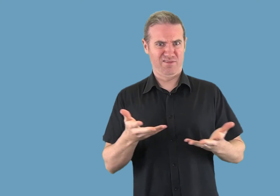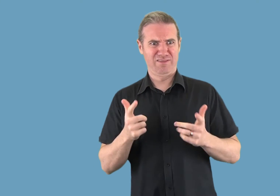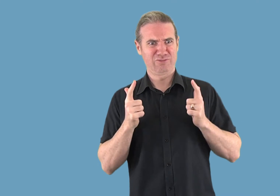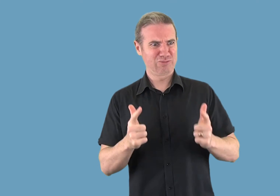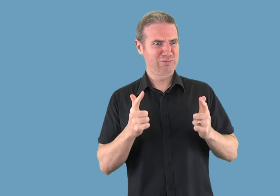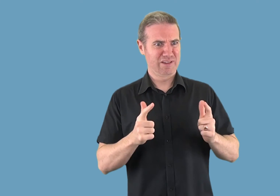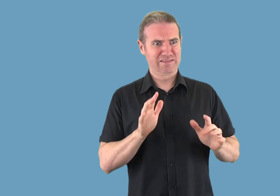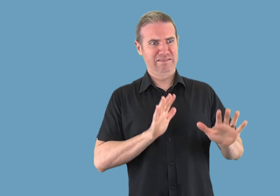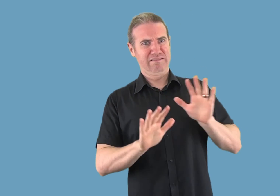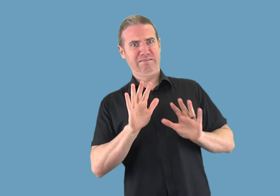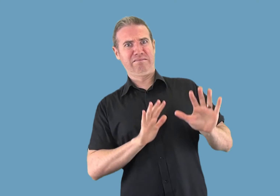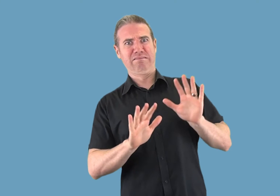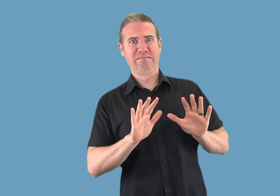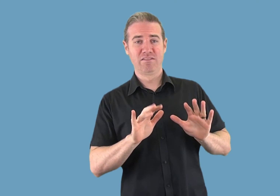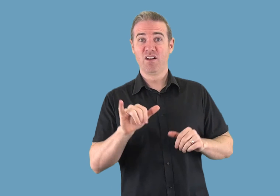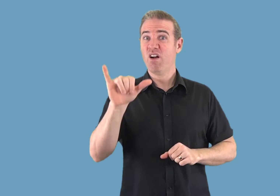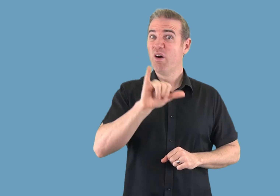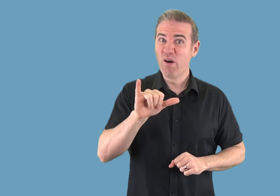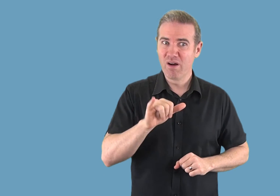overwhelming knowing where to start.